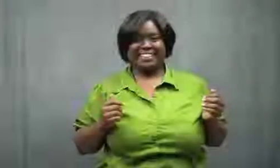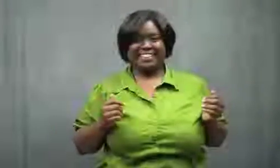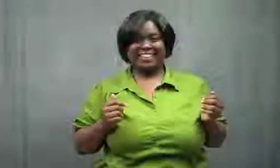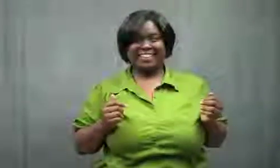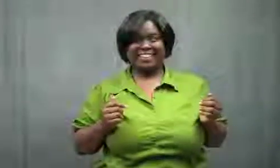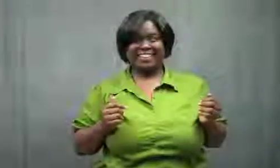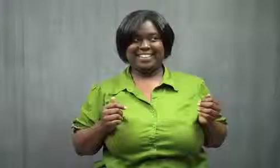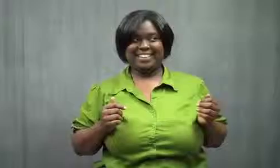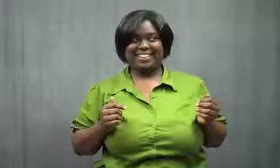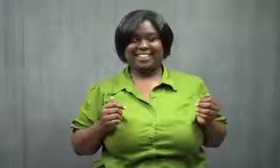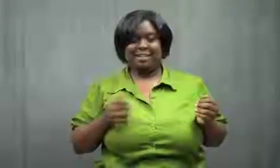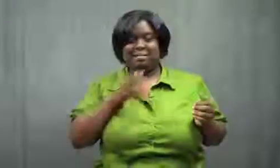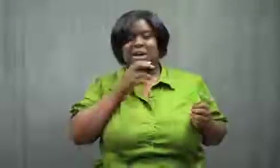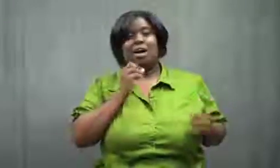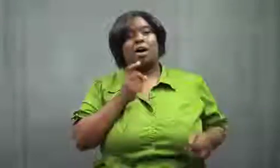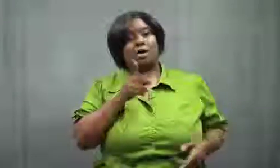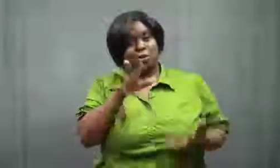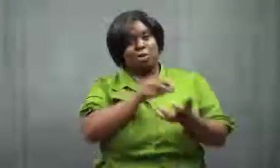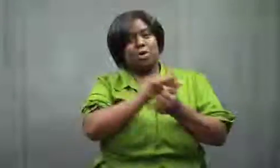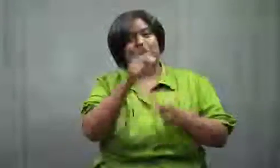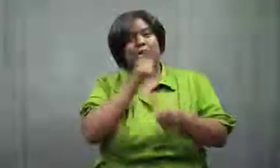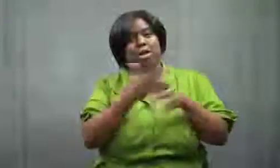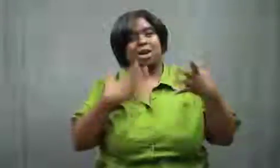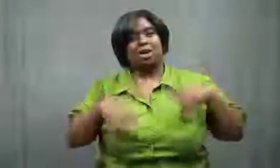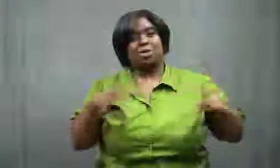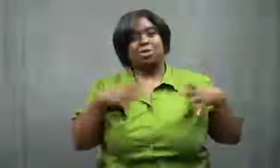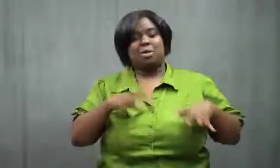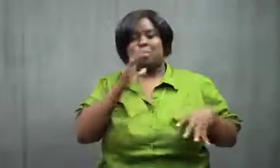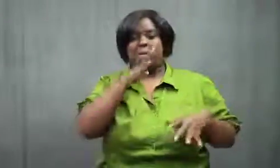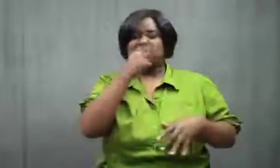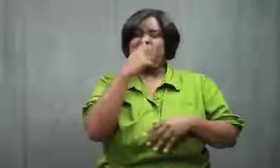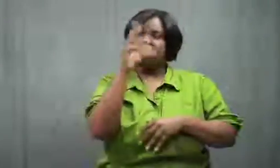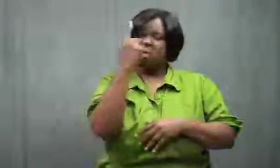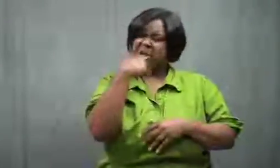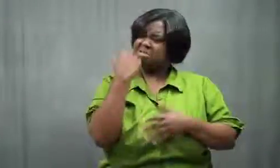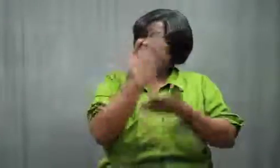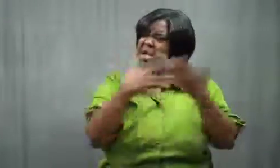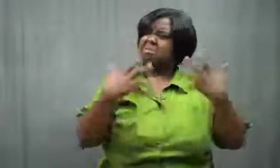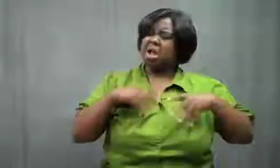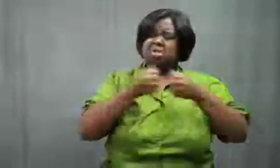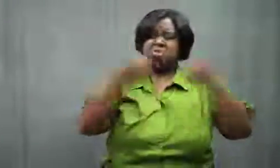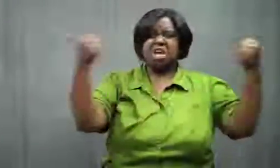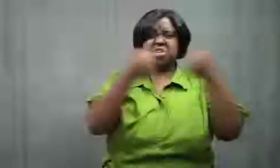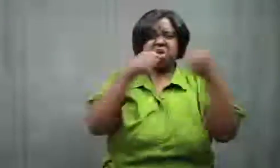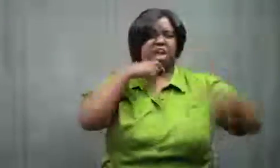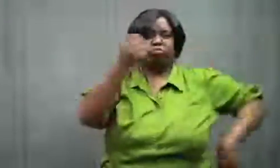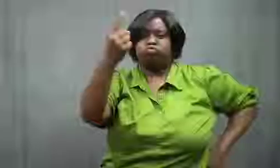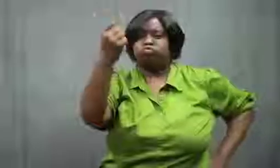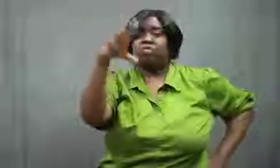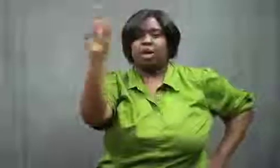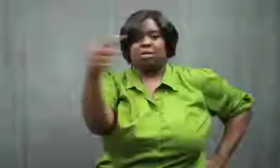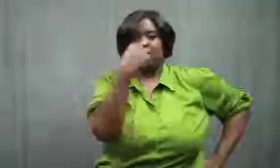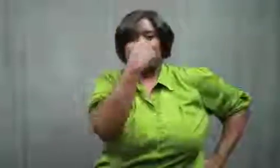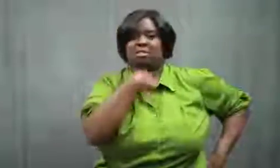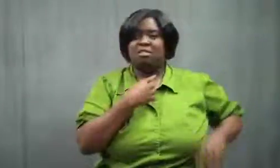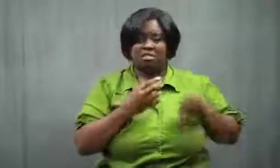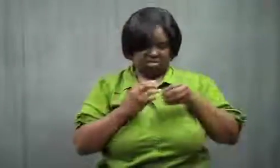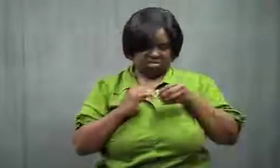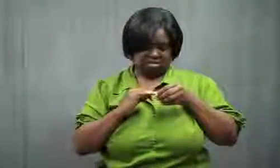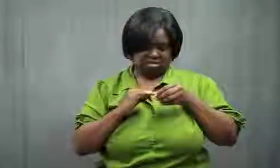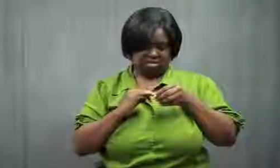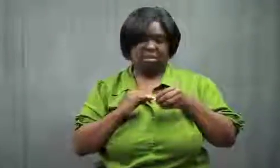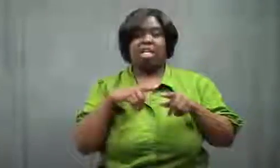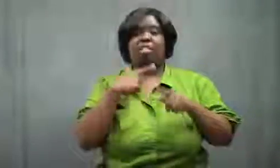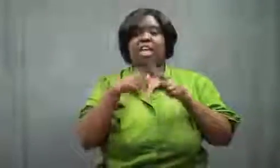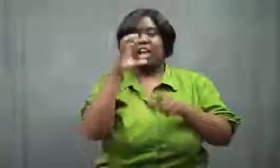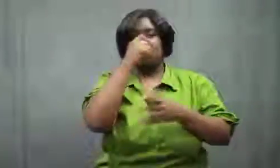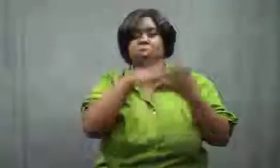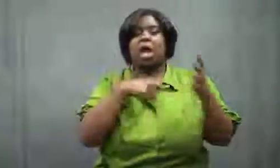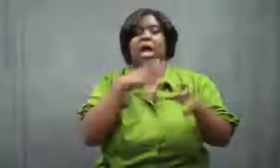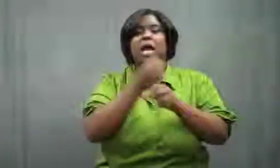My mother said, "Oh, you destroyed your sister's clothes."